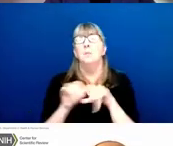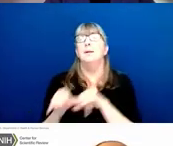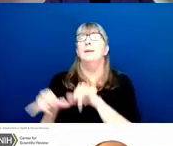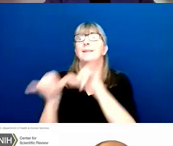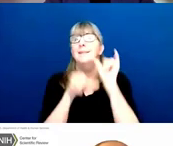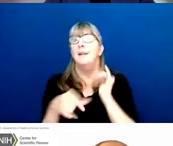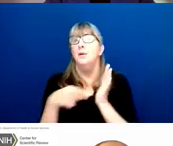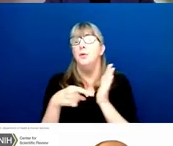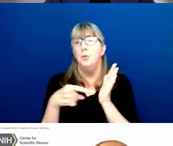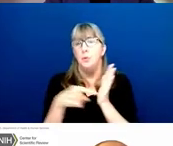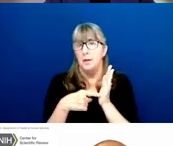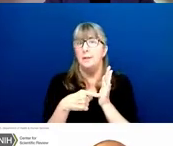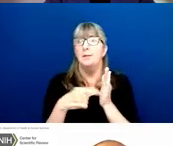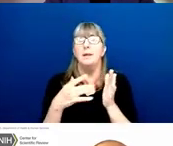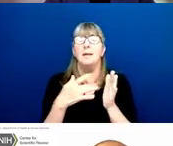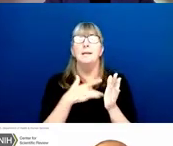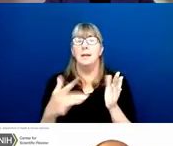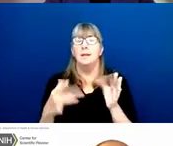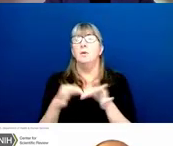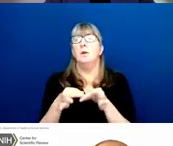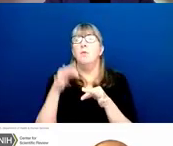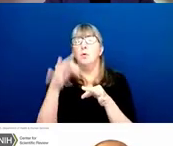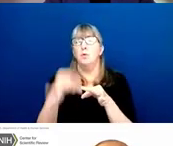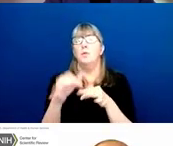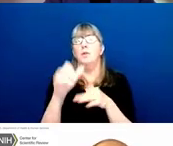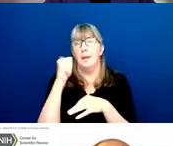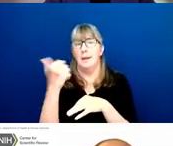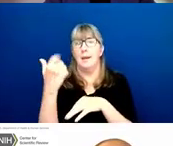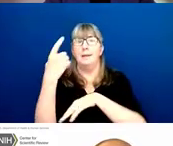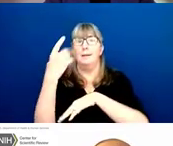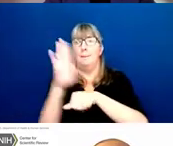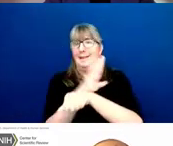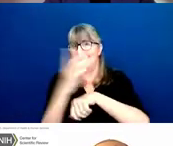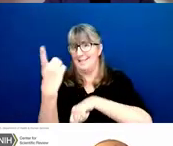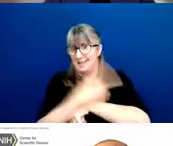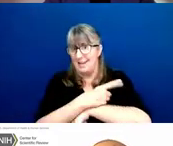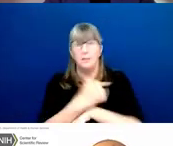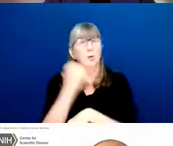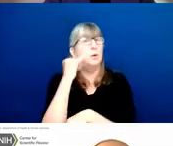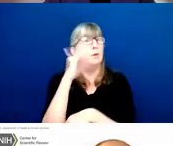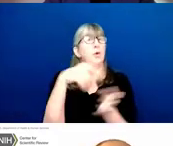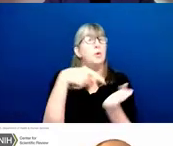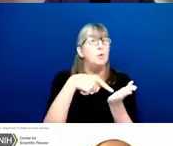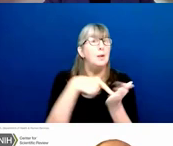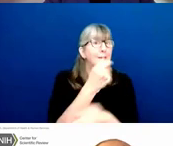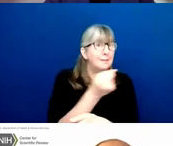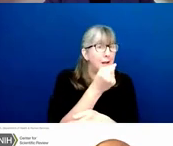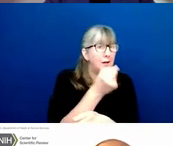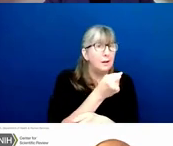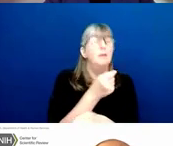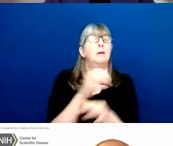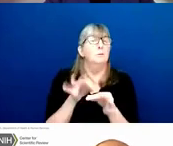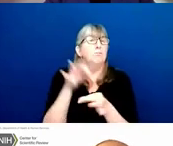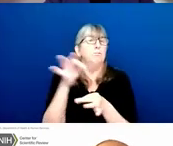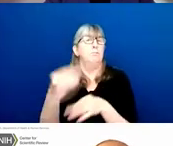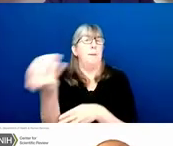to the next business day. So if your standard due date is on a Saturday this year, you have until Monday to submit your application.